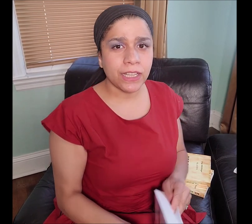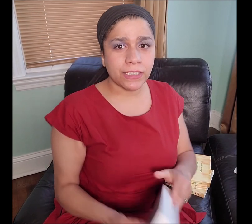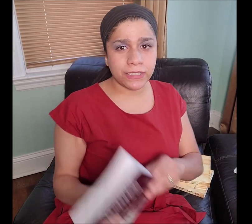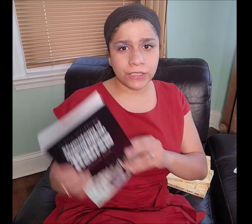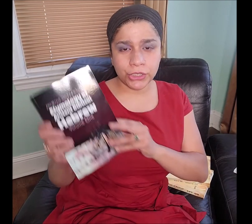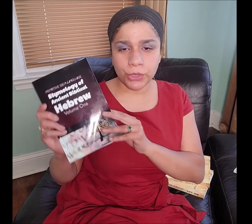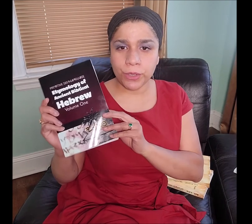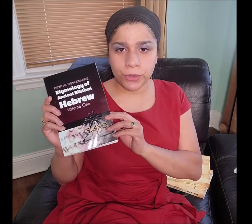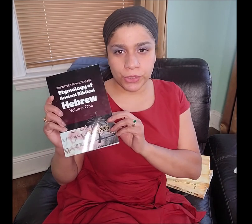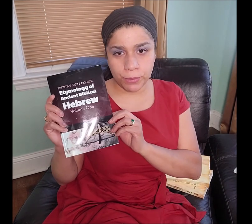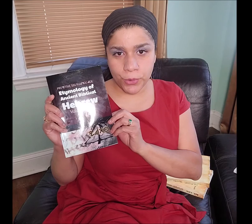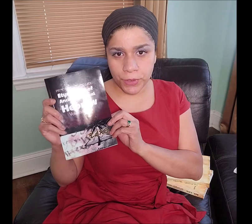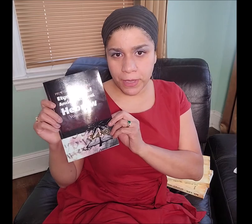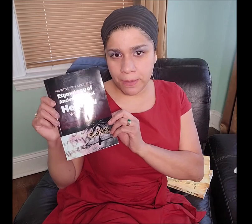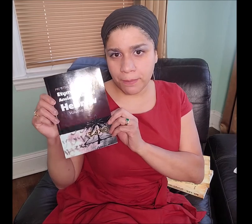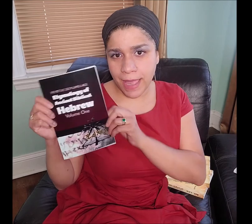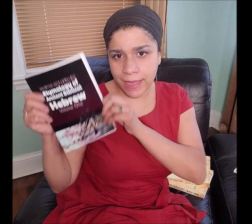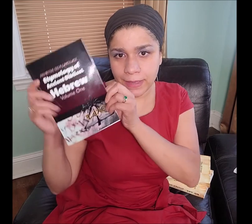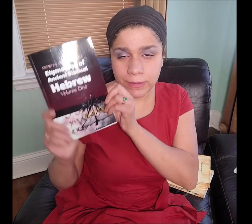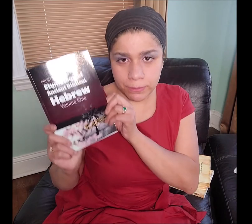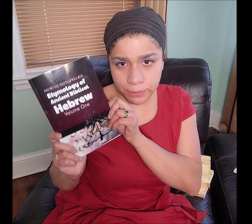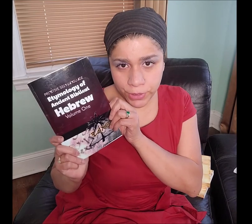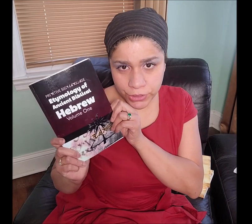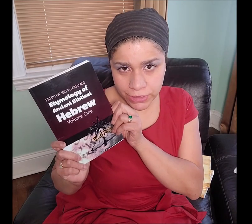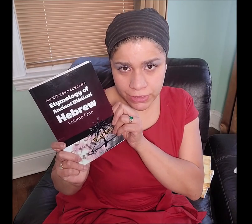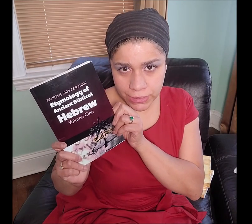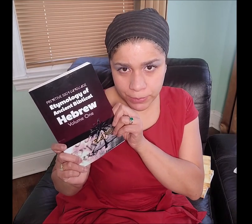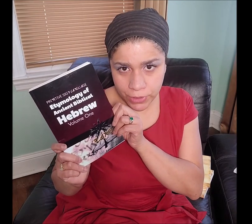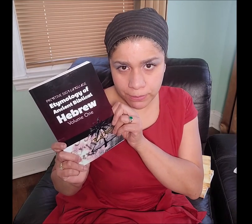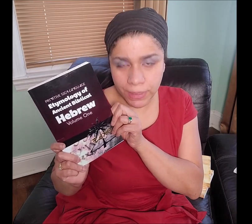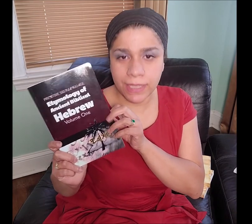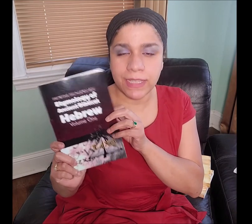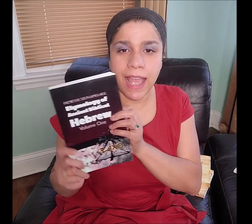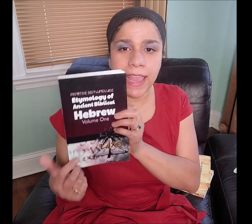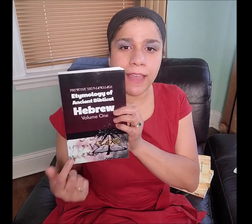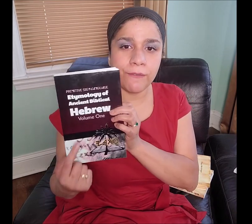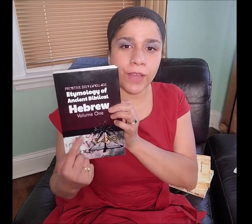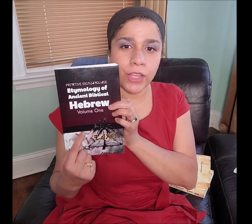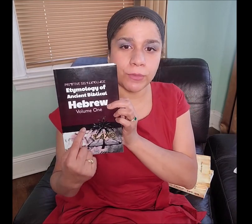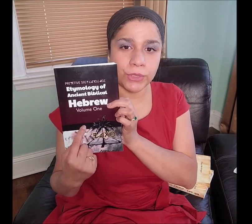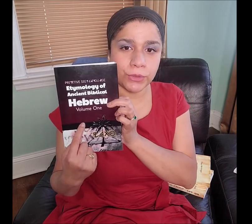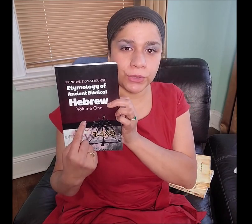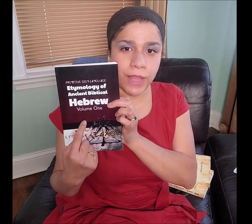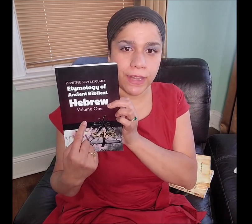consider showing your support by purchasing this book because I still have volume two to write.